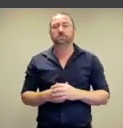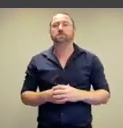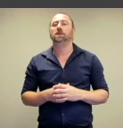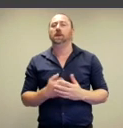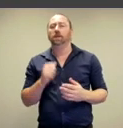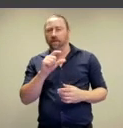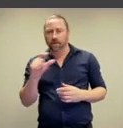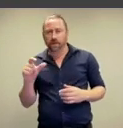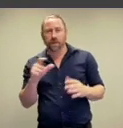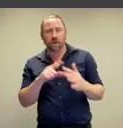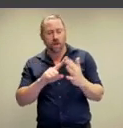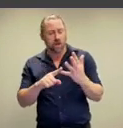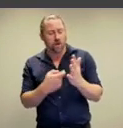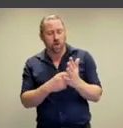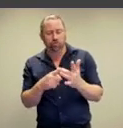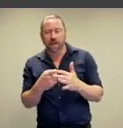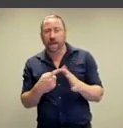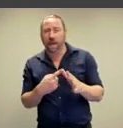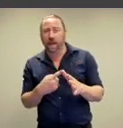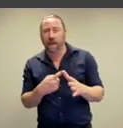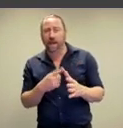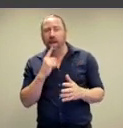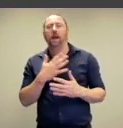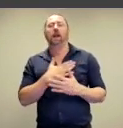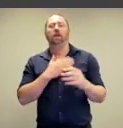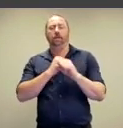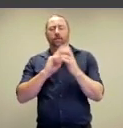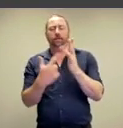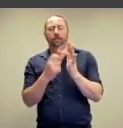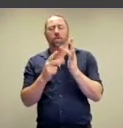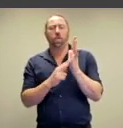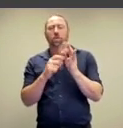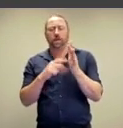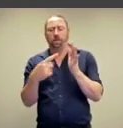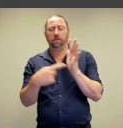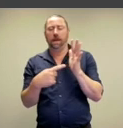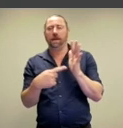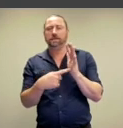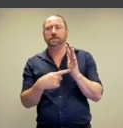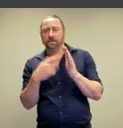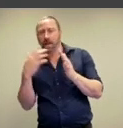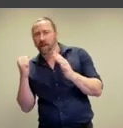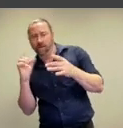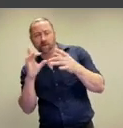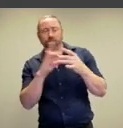comments. So, we have from Ulrike,